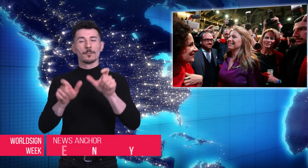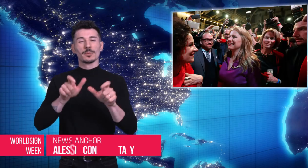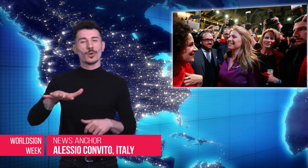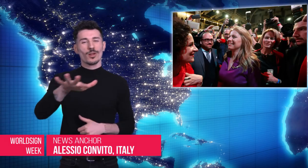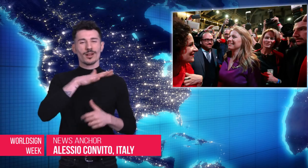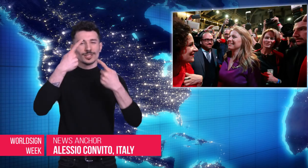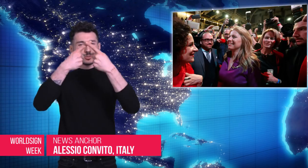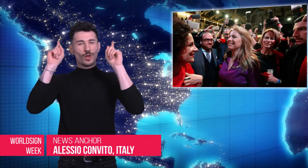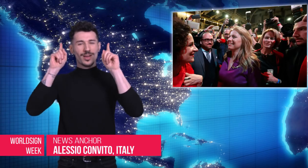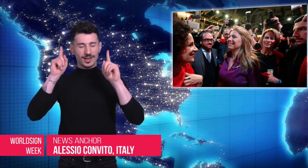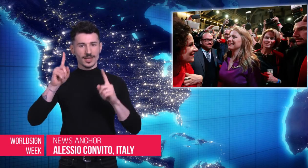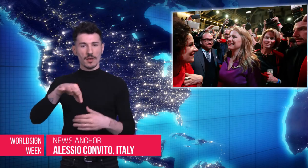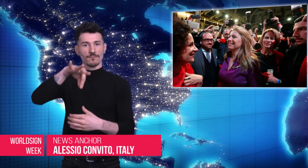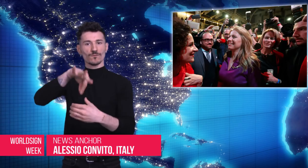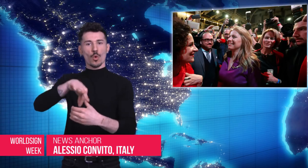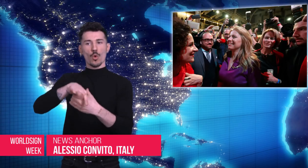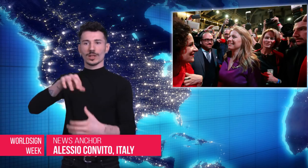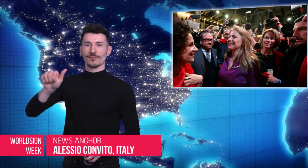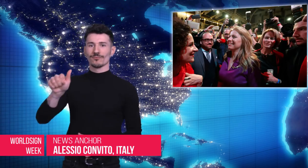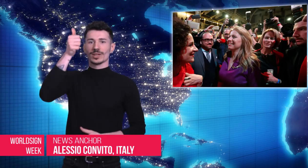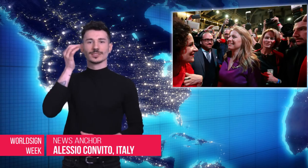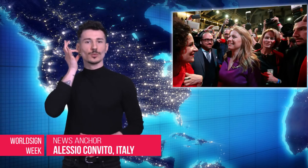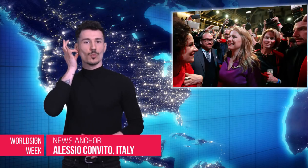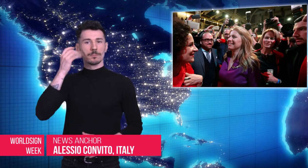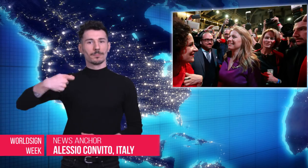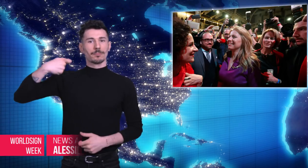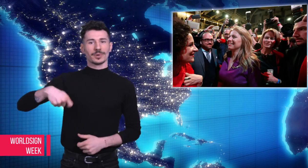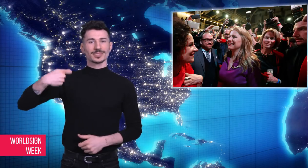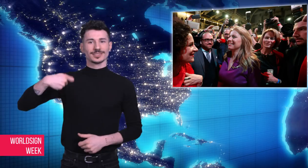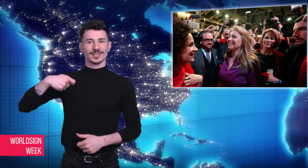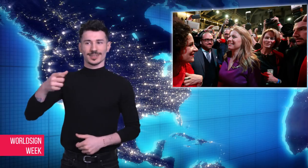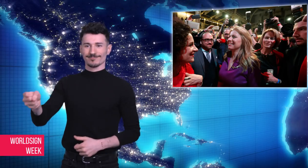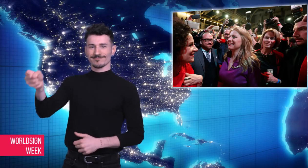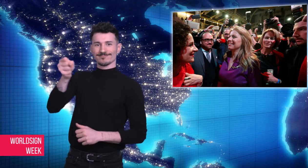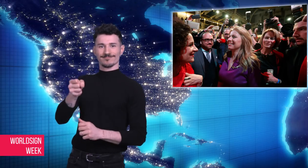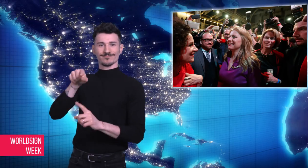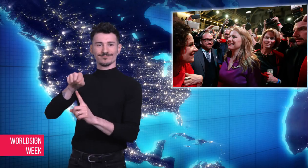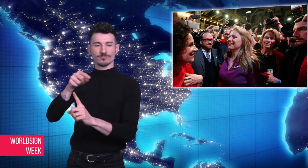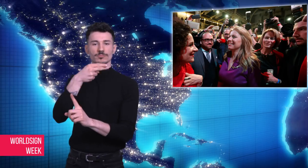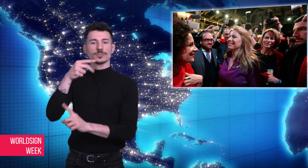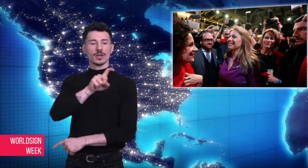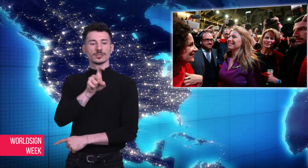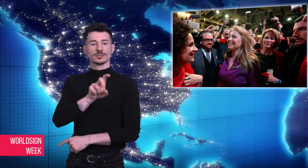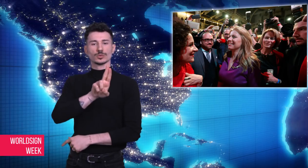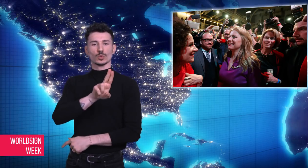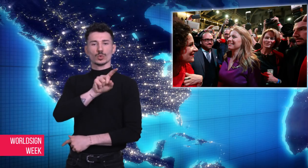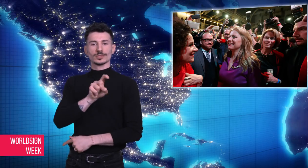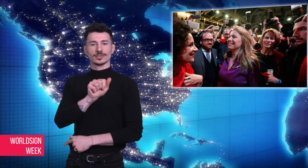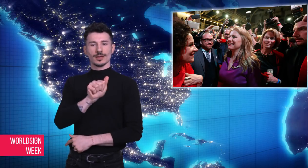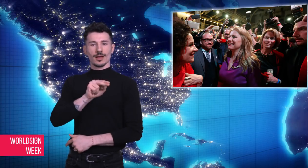Alessio: The people of Slovakia elected its first female